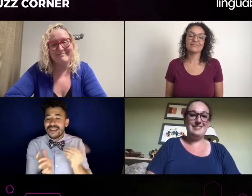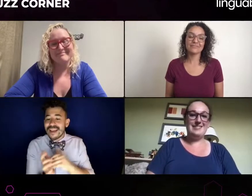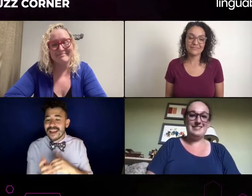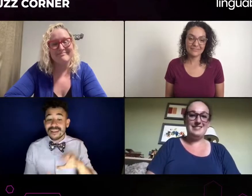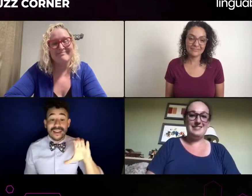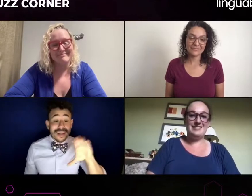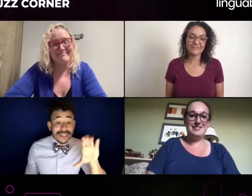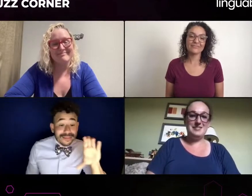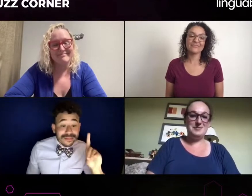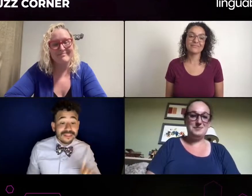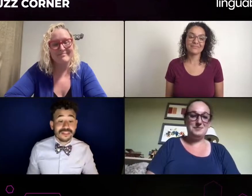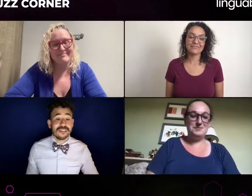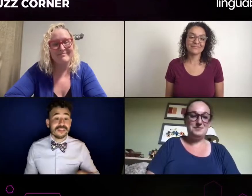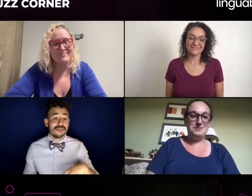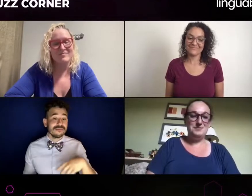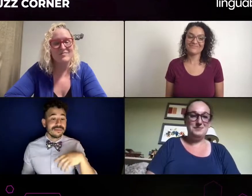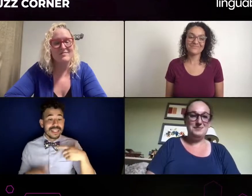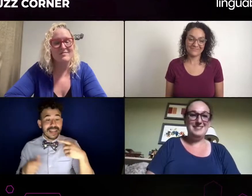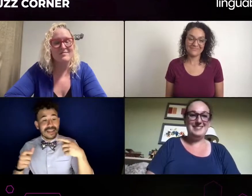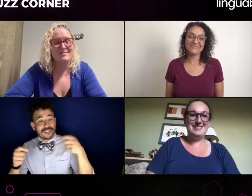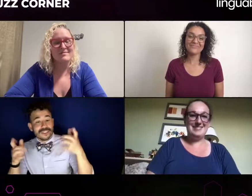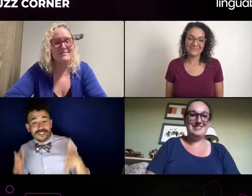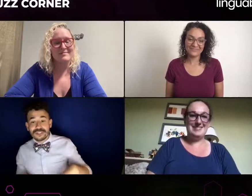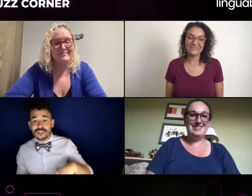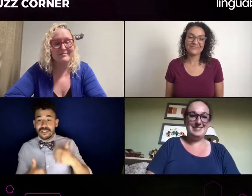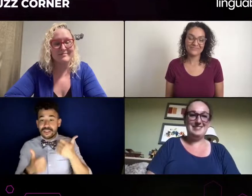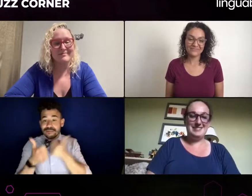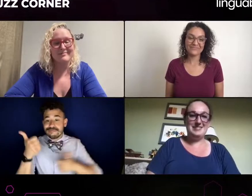OK, let me check and see if there's any other questions in the chat.